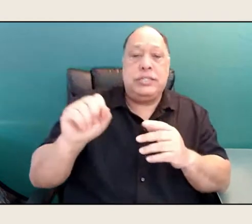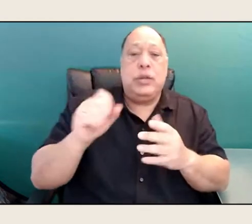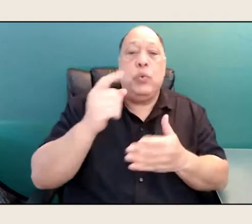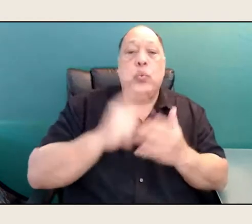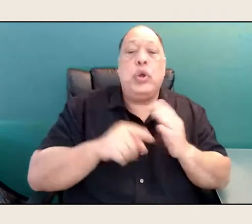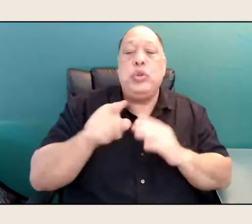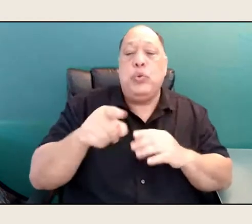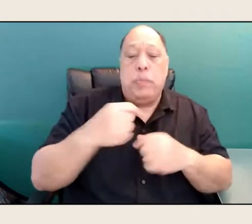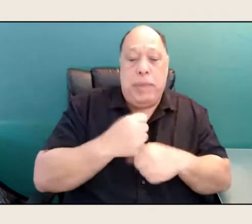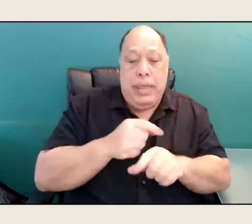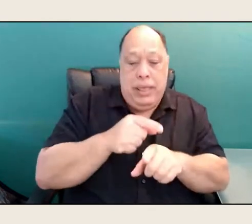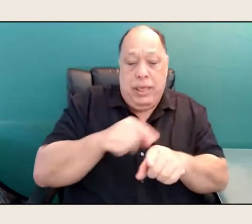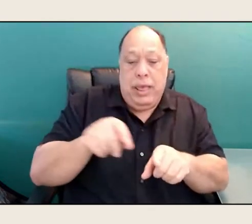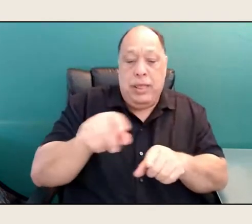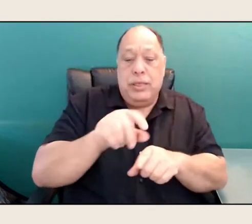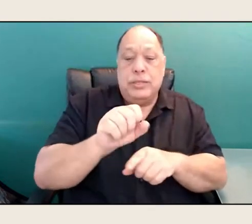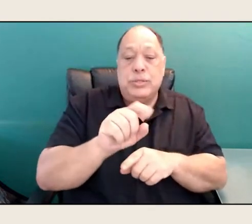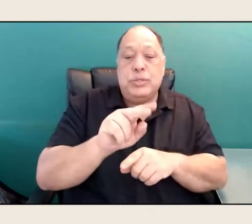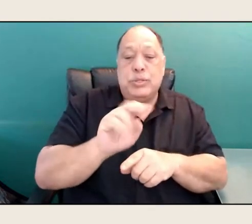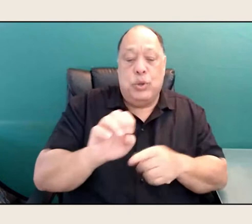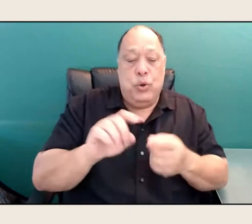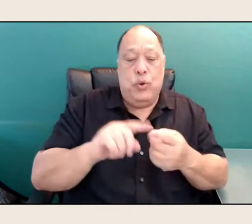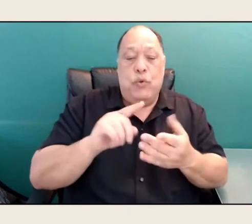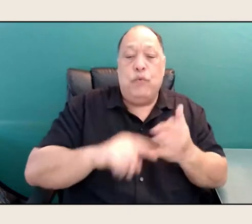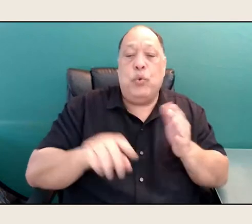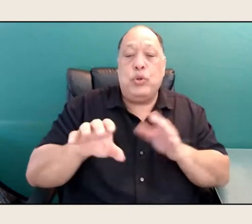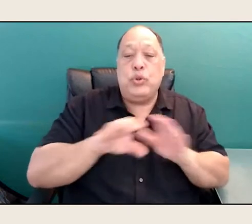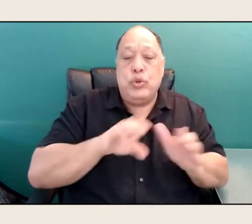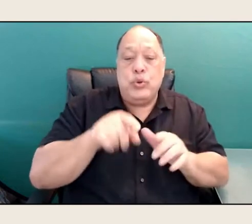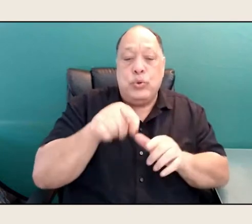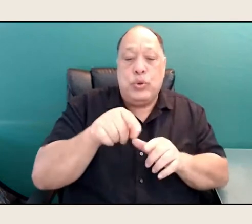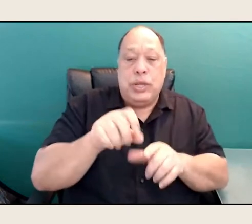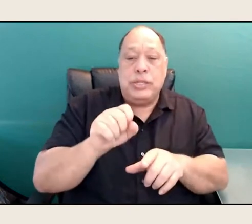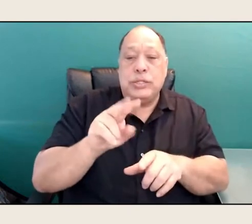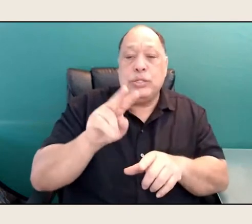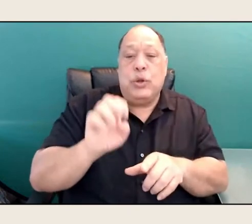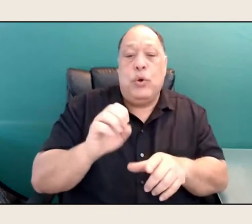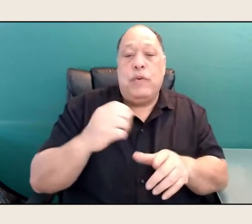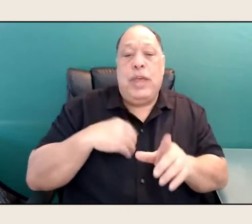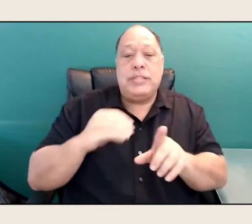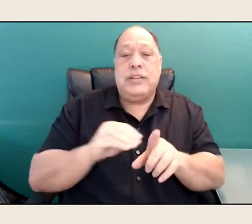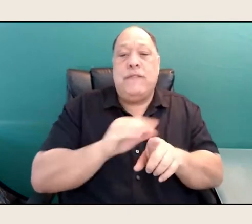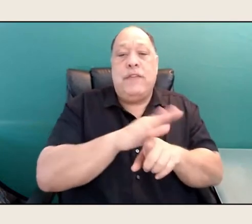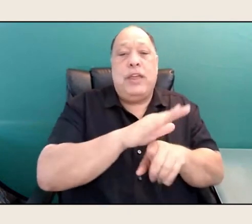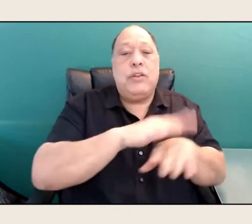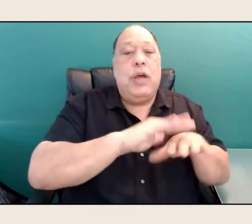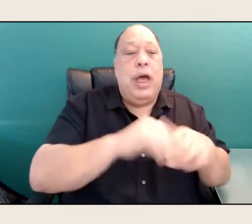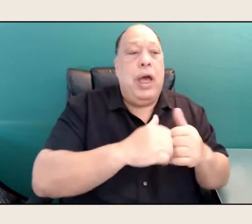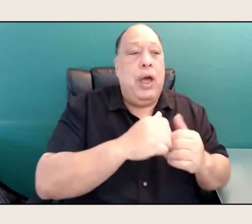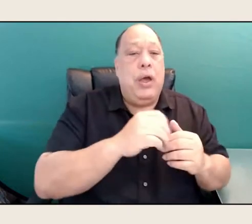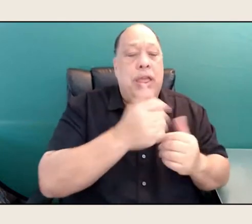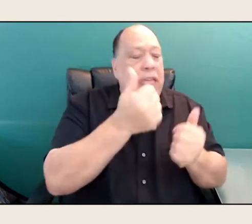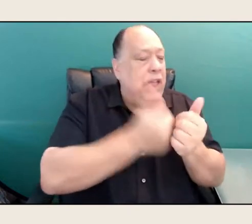has an effect on how everyone comes up. Whoever's cooking, male or female.